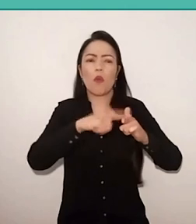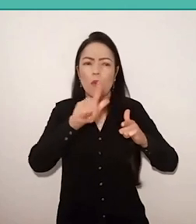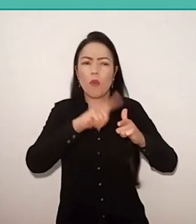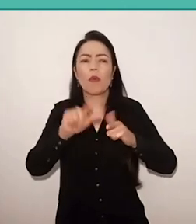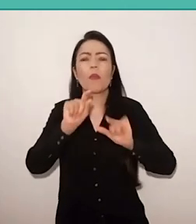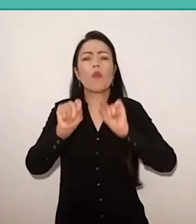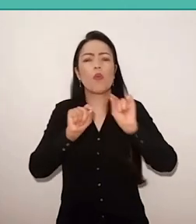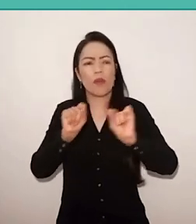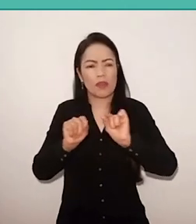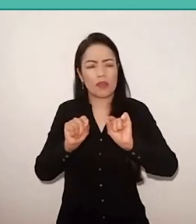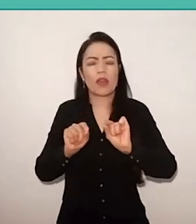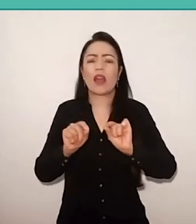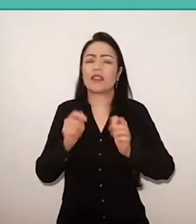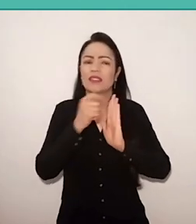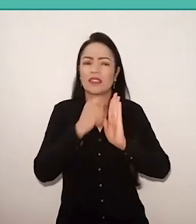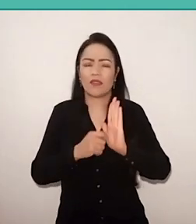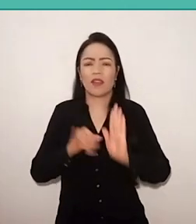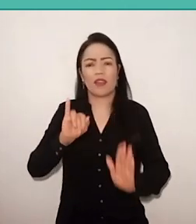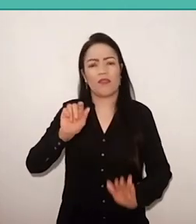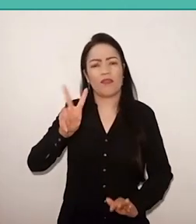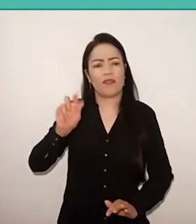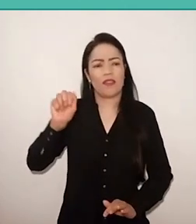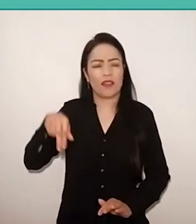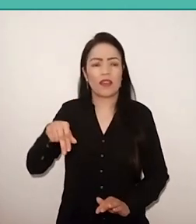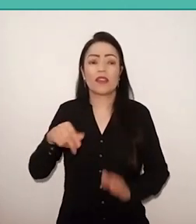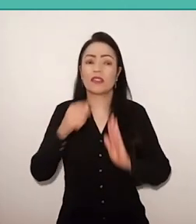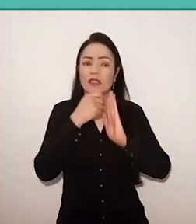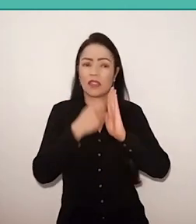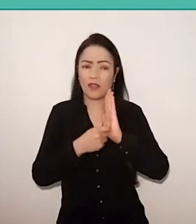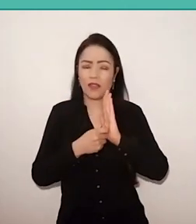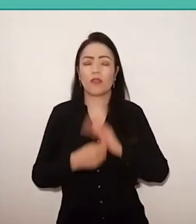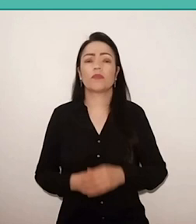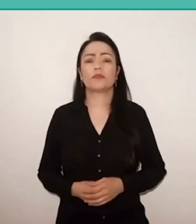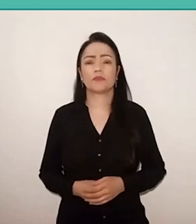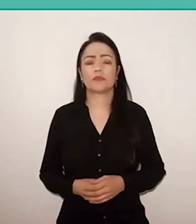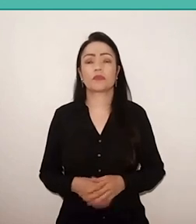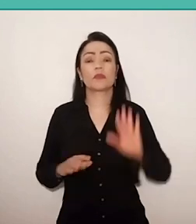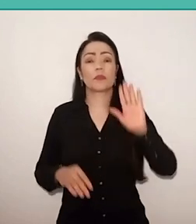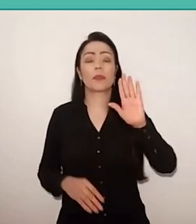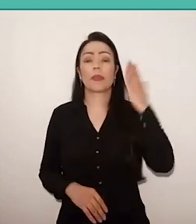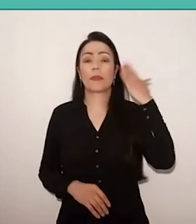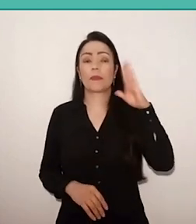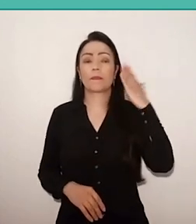“Sociedade sem Escolas”, but understand that school can be modified